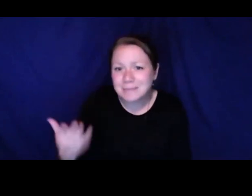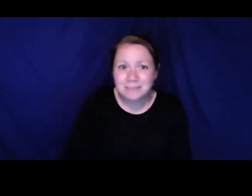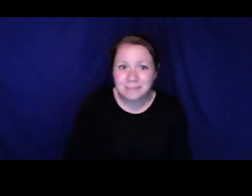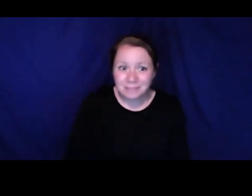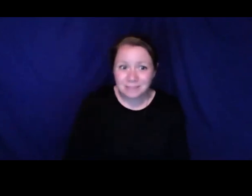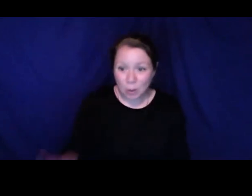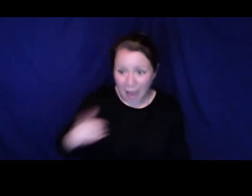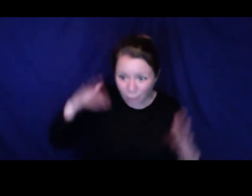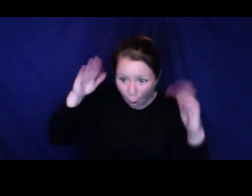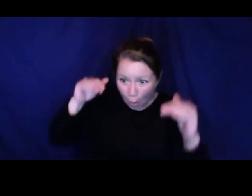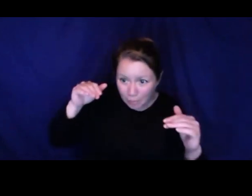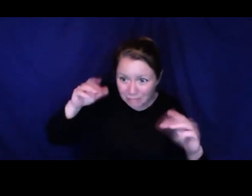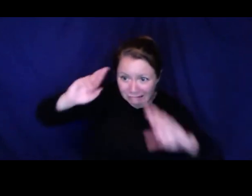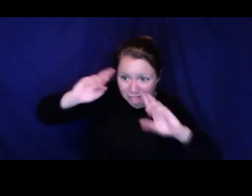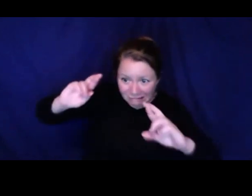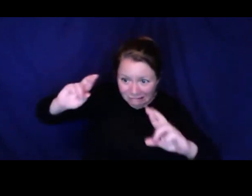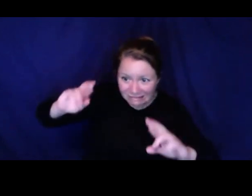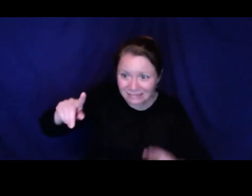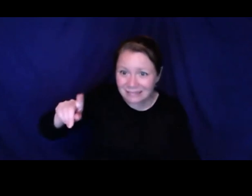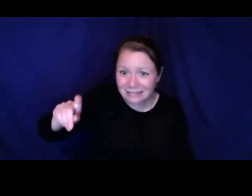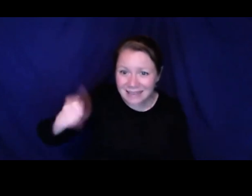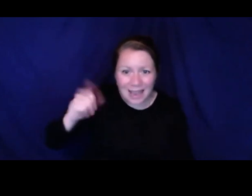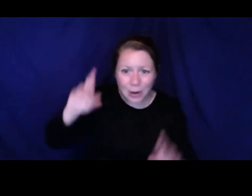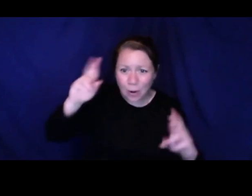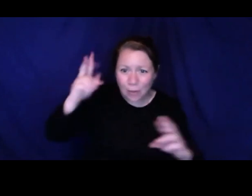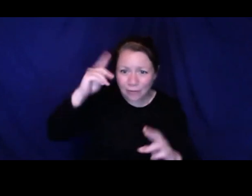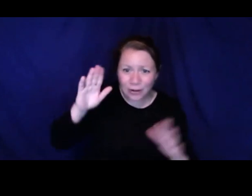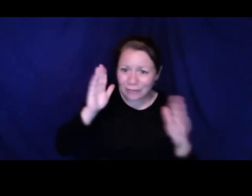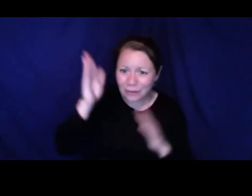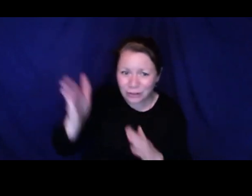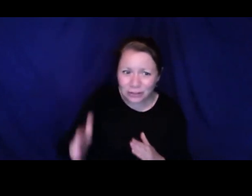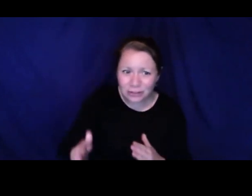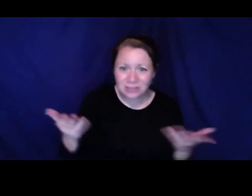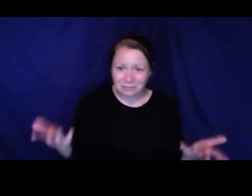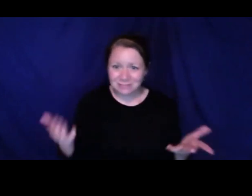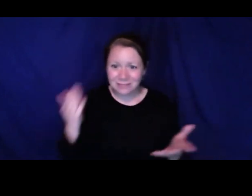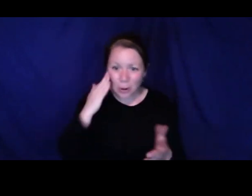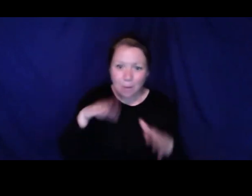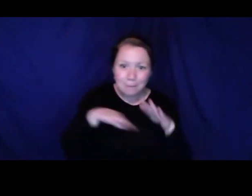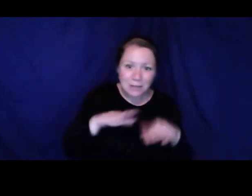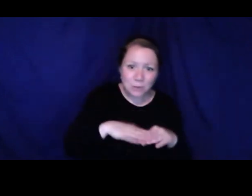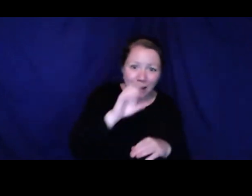to the youth today, Deborah, what you have to say? Do we have some